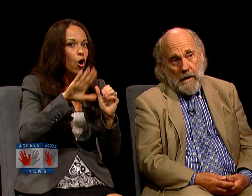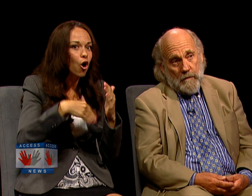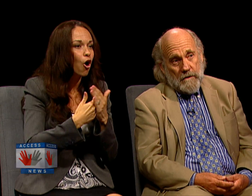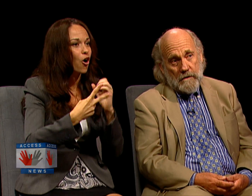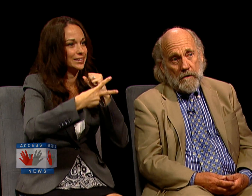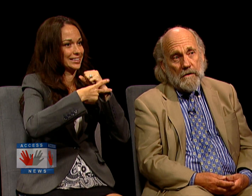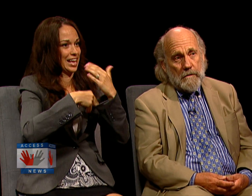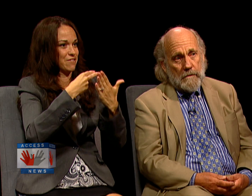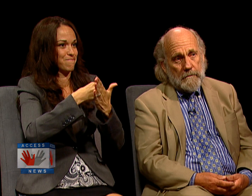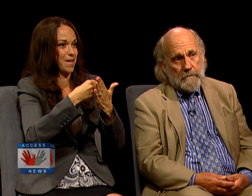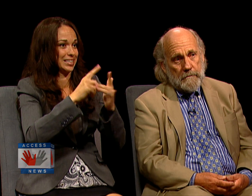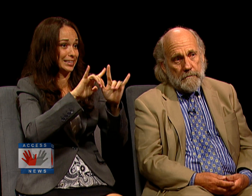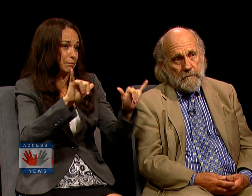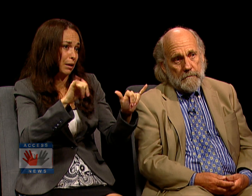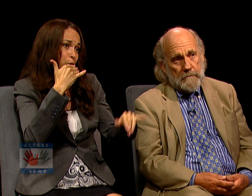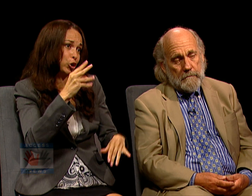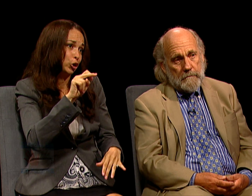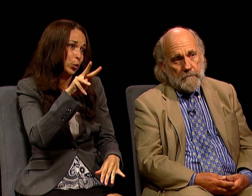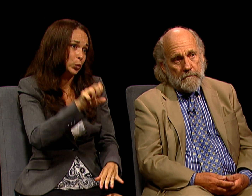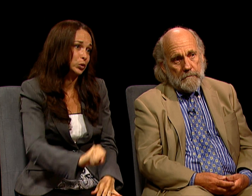WHICH IS THE GOOD NEWS.